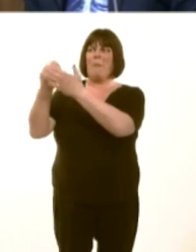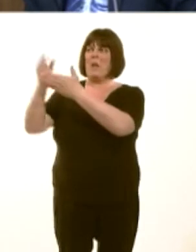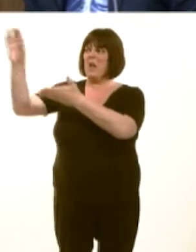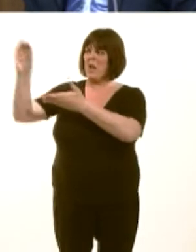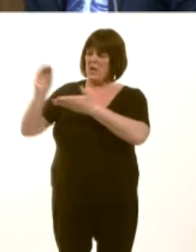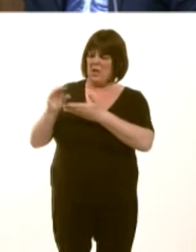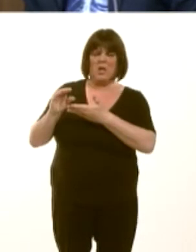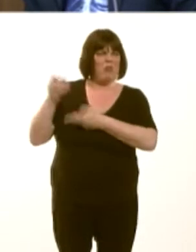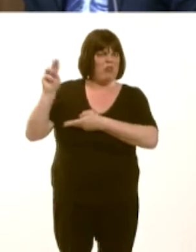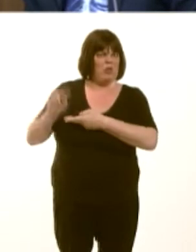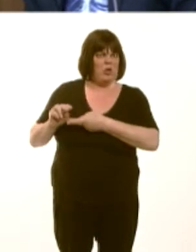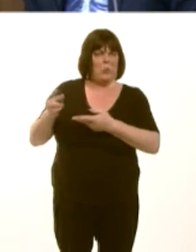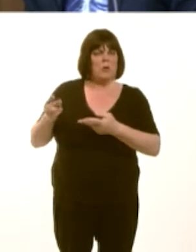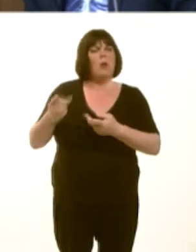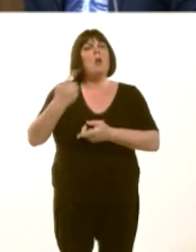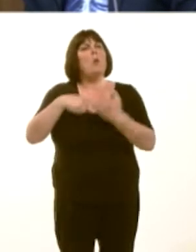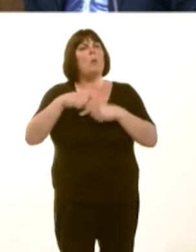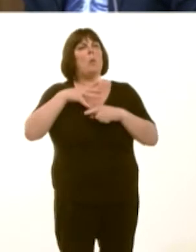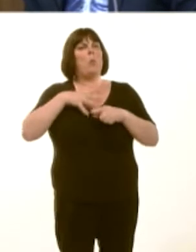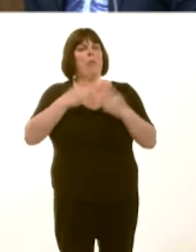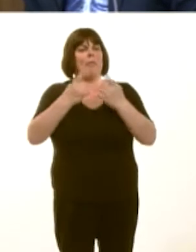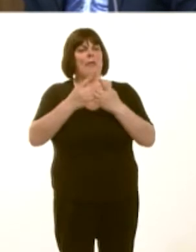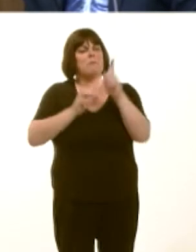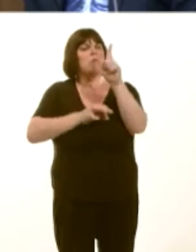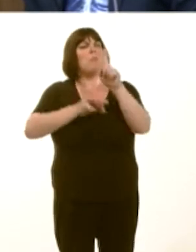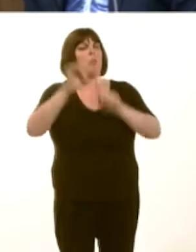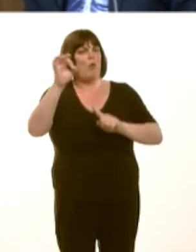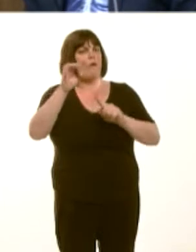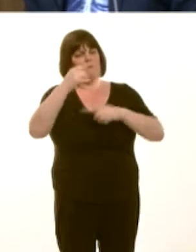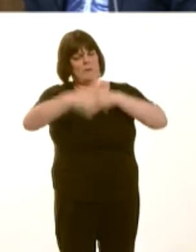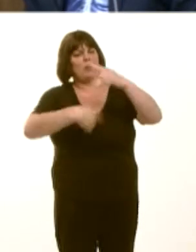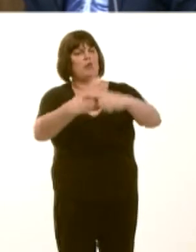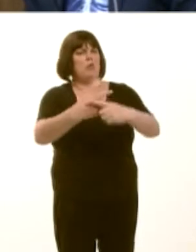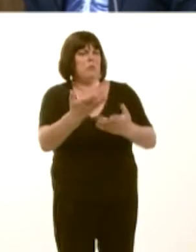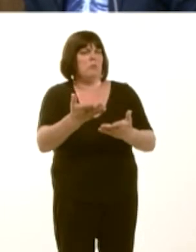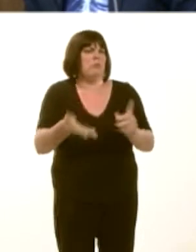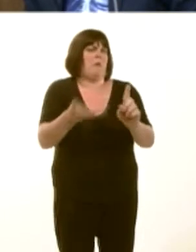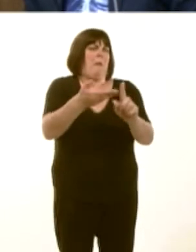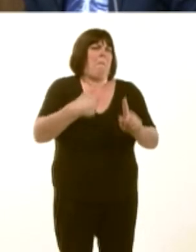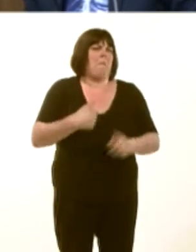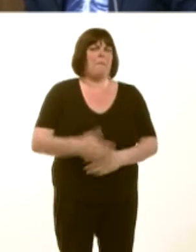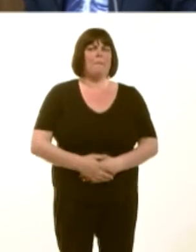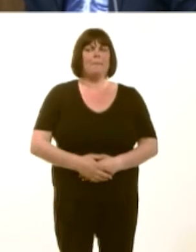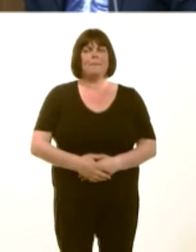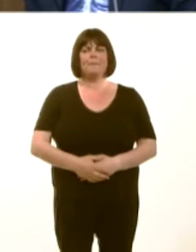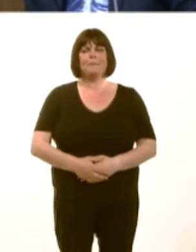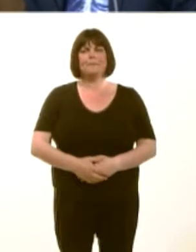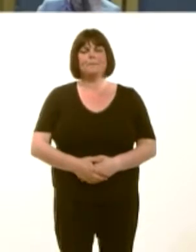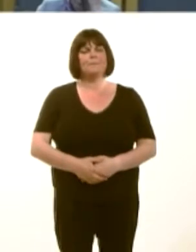Beth rydym niín moyn sicrhau, wrth gwrs, yw gweld pethau yn newid iír gorau dros y blynyddoedd nesaf. John Griffiths: 7.